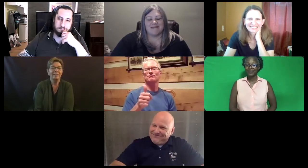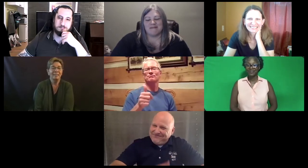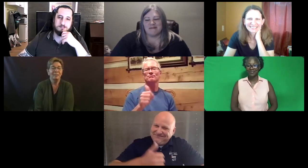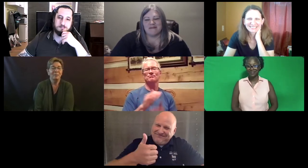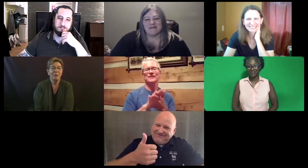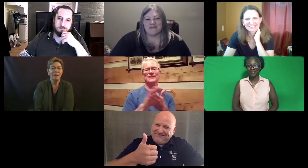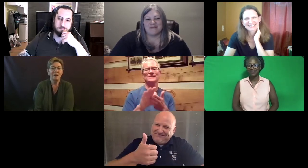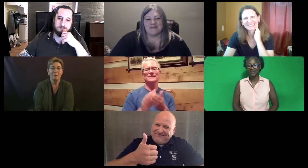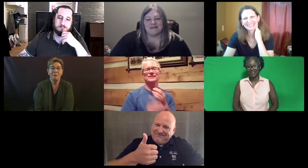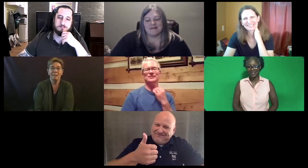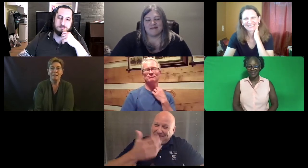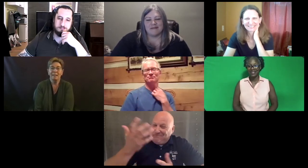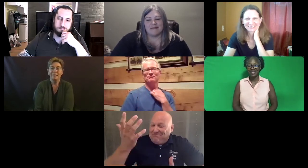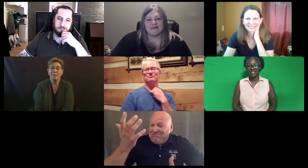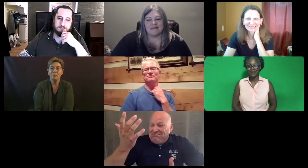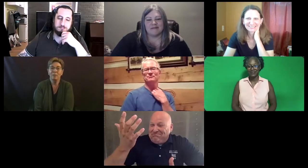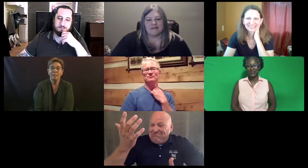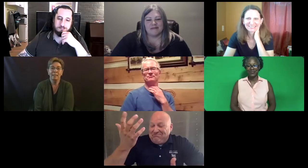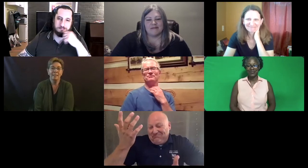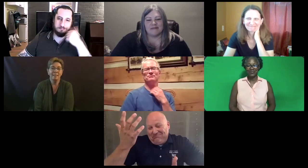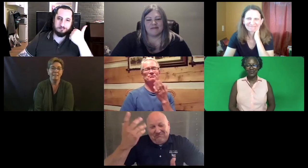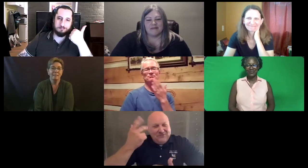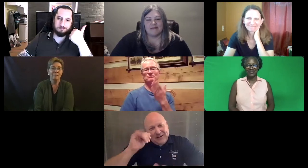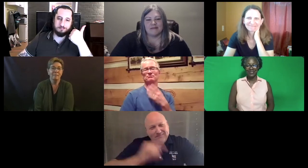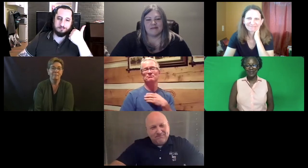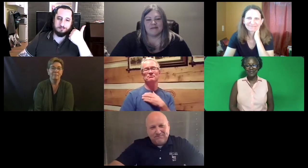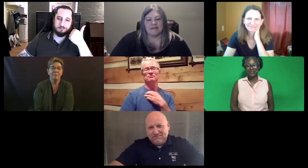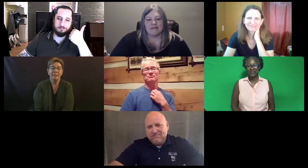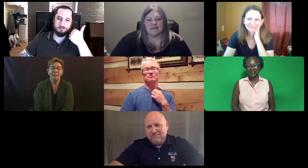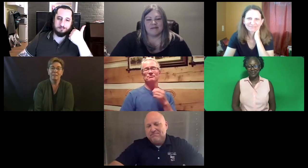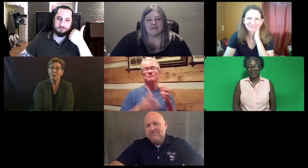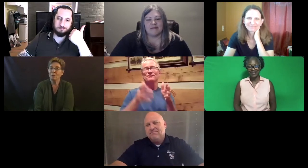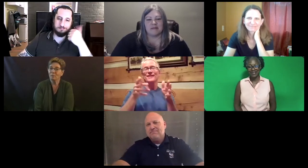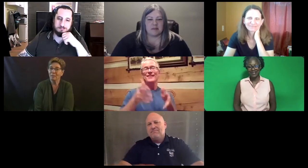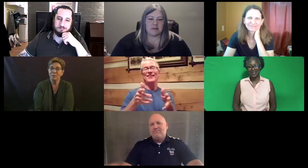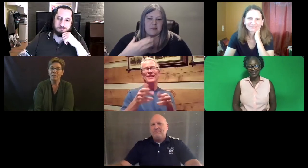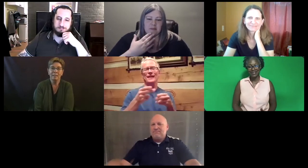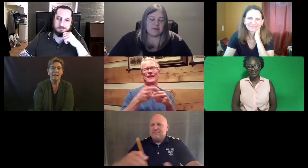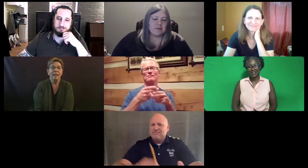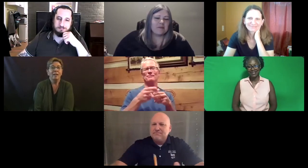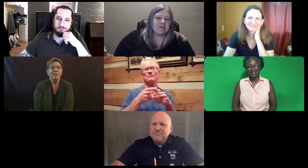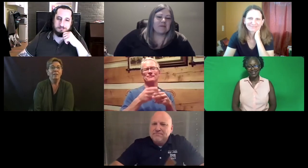It sounds really nice. Trenton: Yep. Cliff: Sounds good.